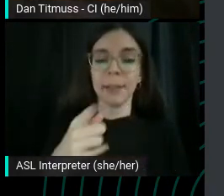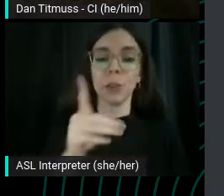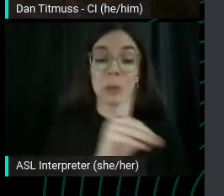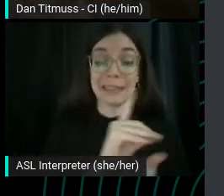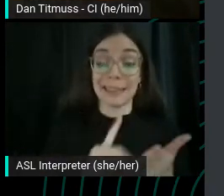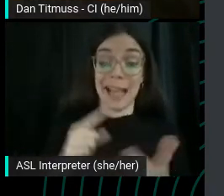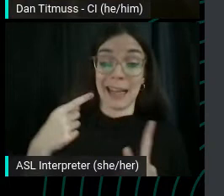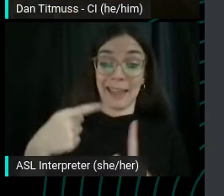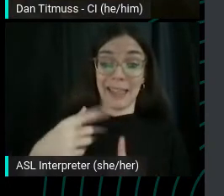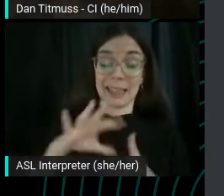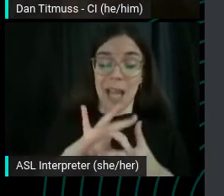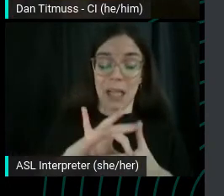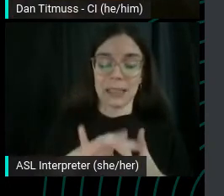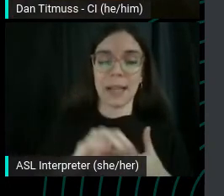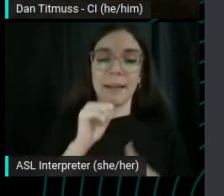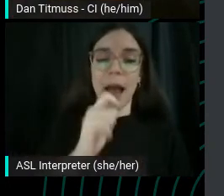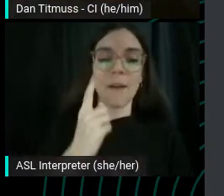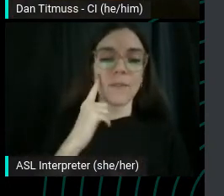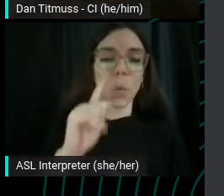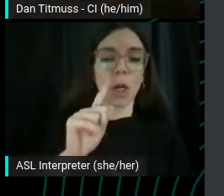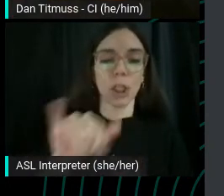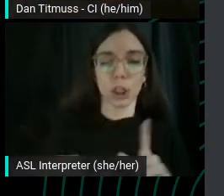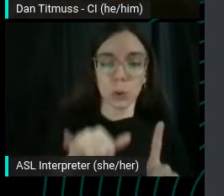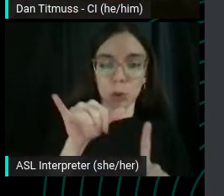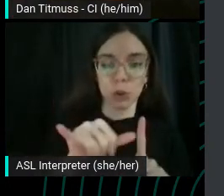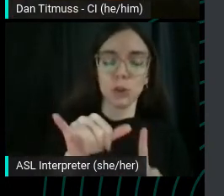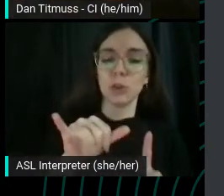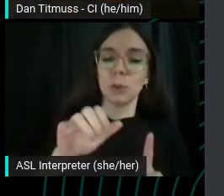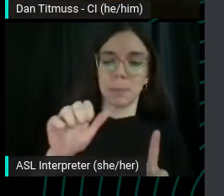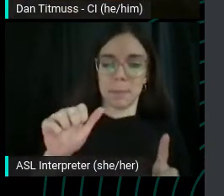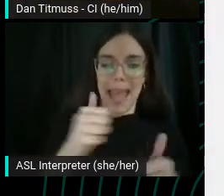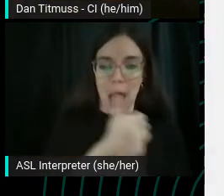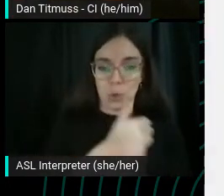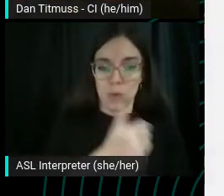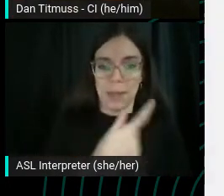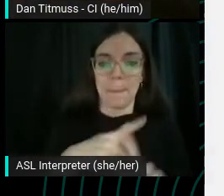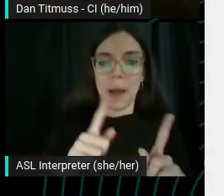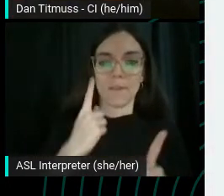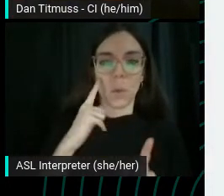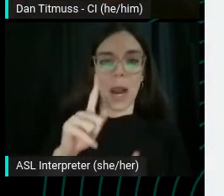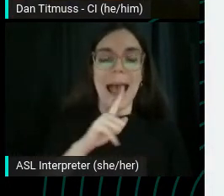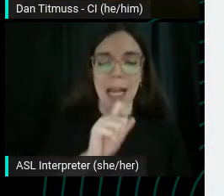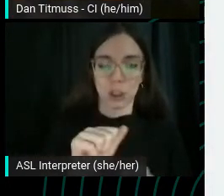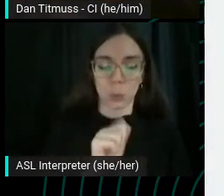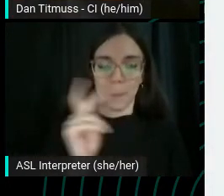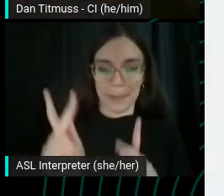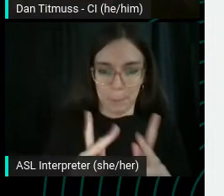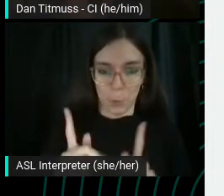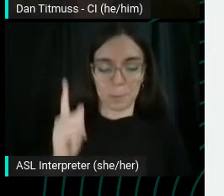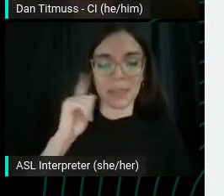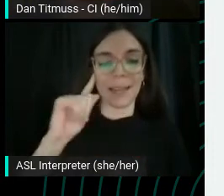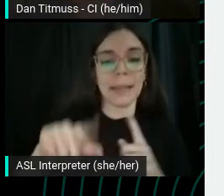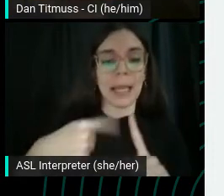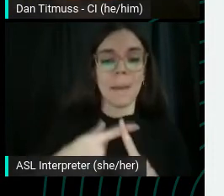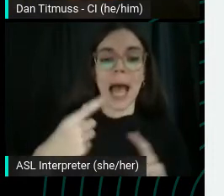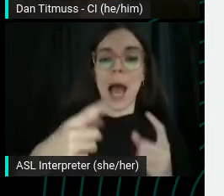Not for the YouTube algorithm, but for actual people, think about longer videos in general, YouTube wants to keep you all watching